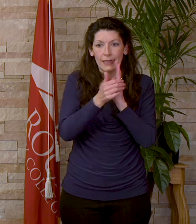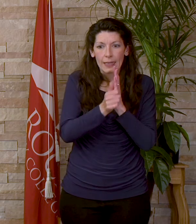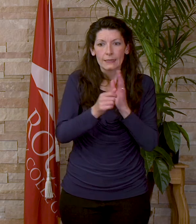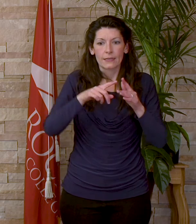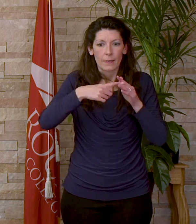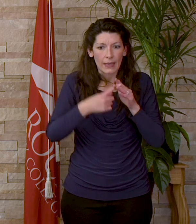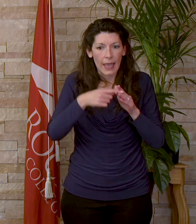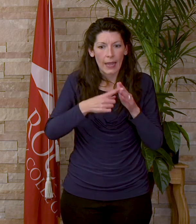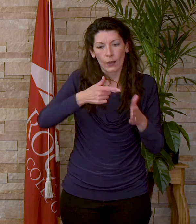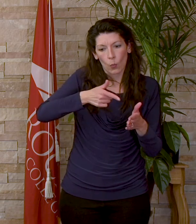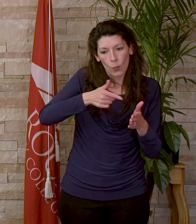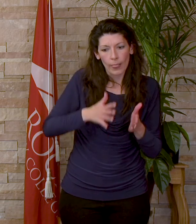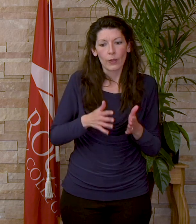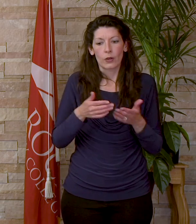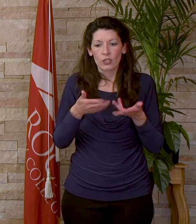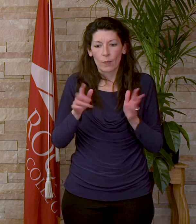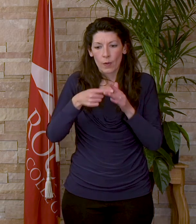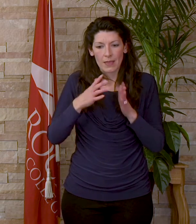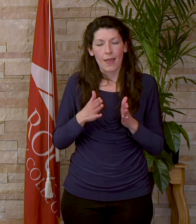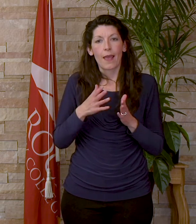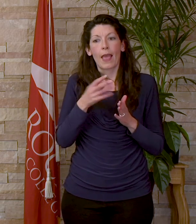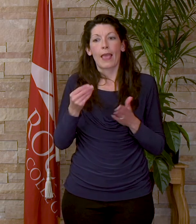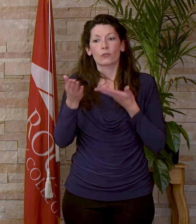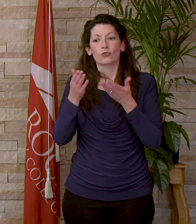general mechanic. She also served as a safety inspector.